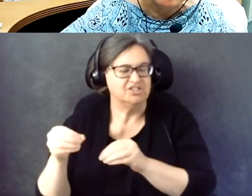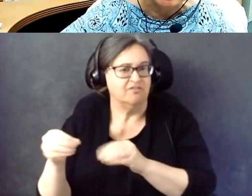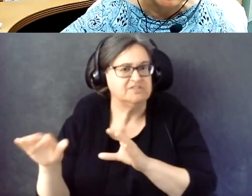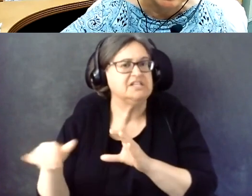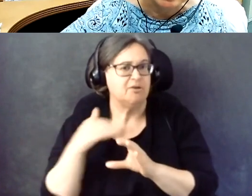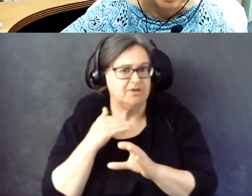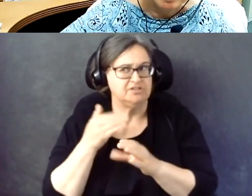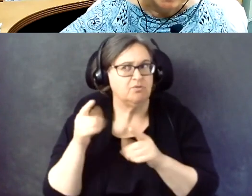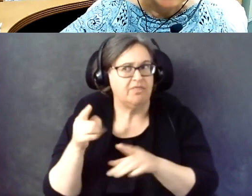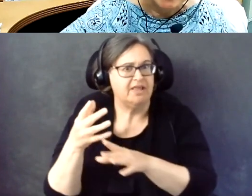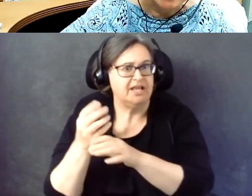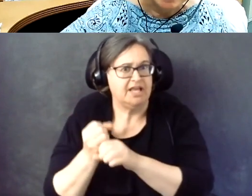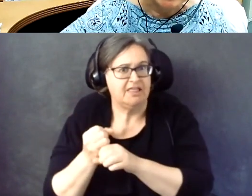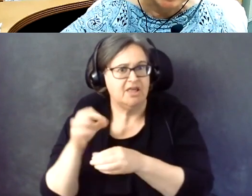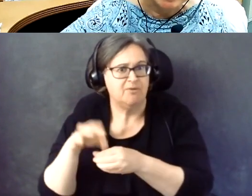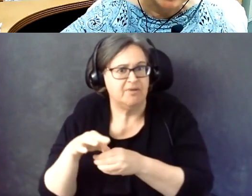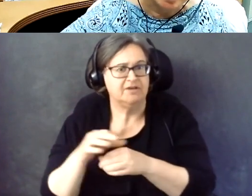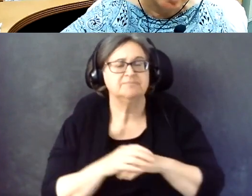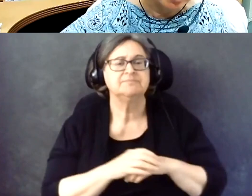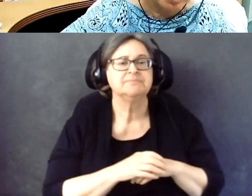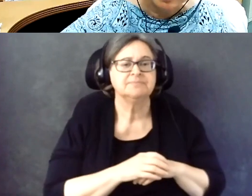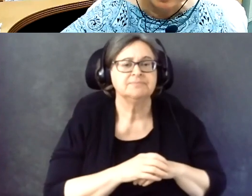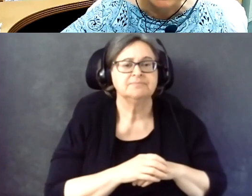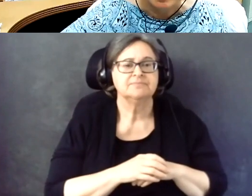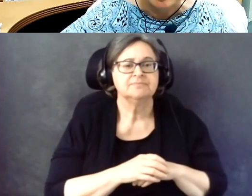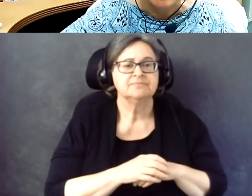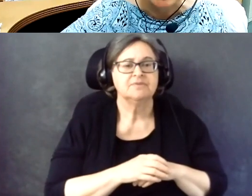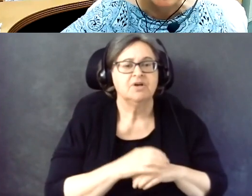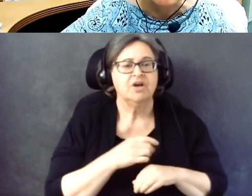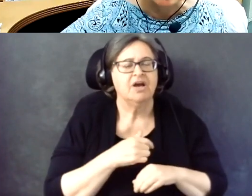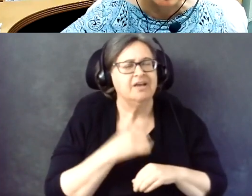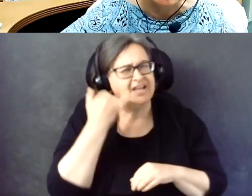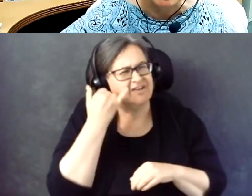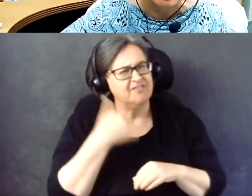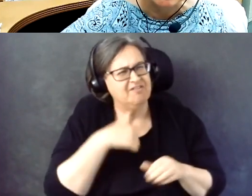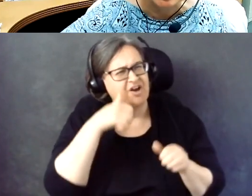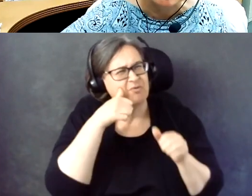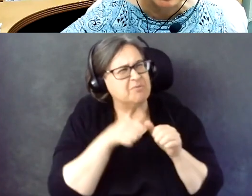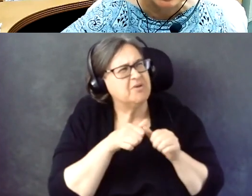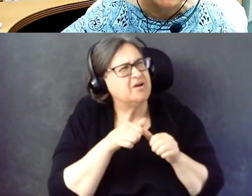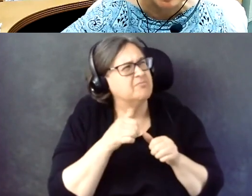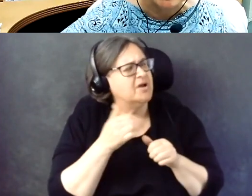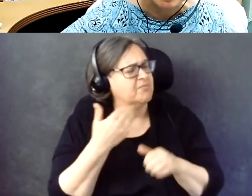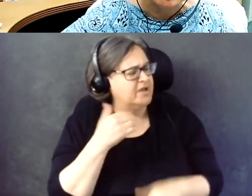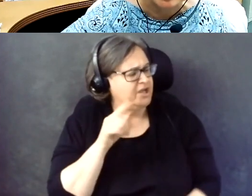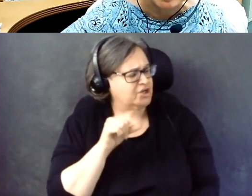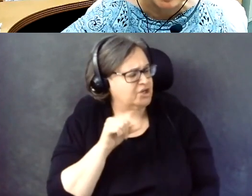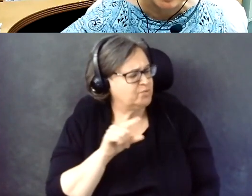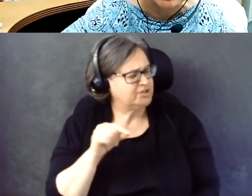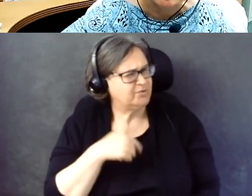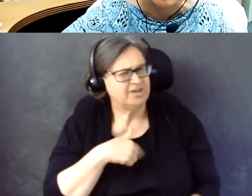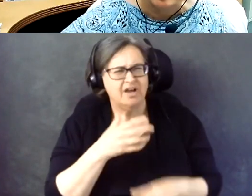And also, if I remember right in 2020, I also received an email or text.